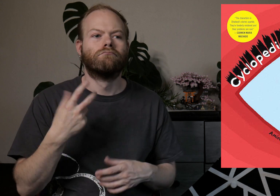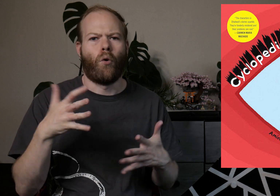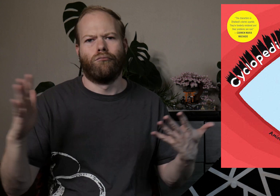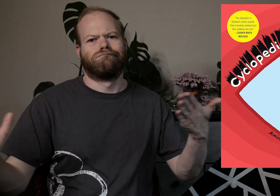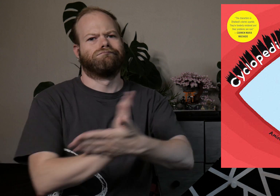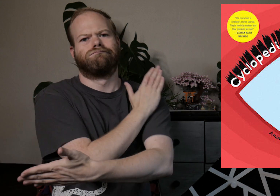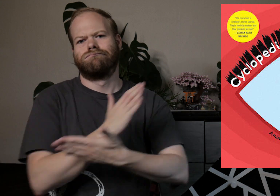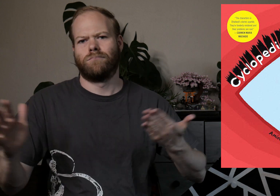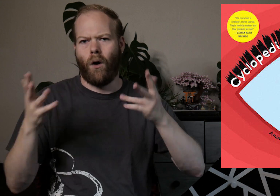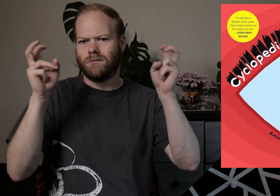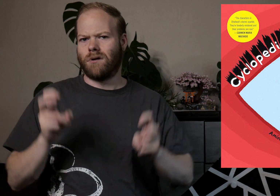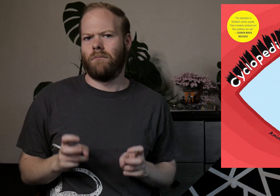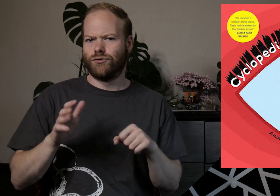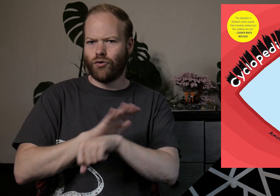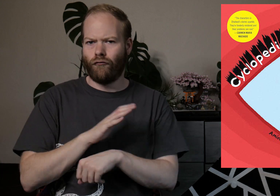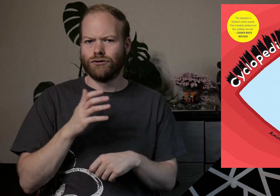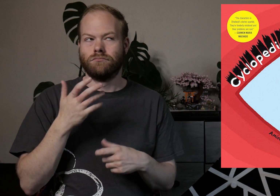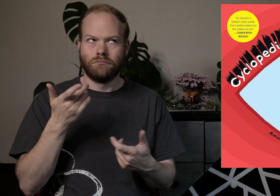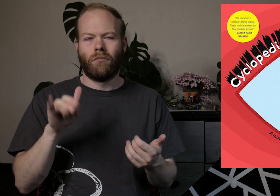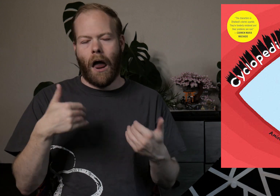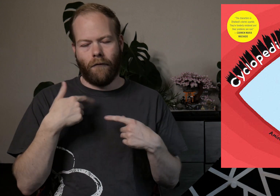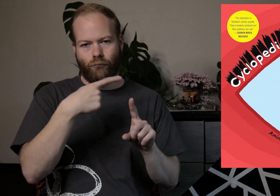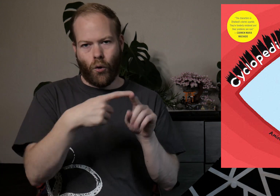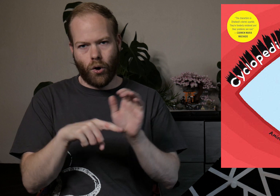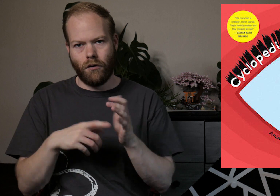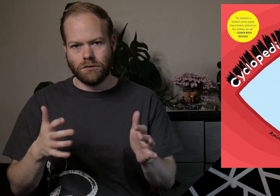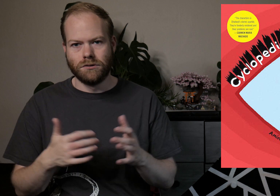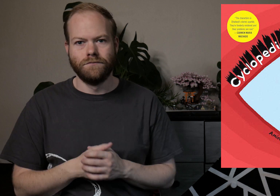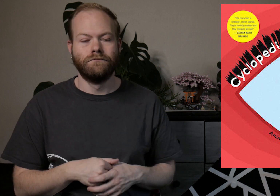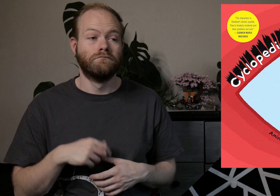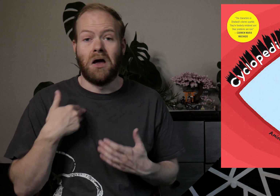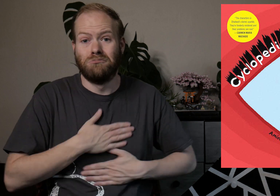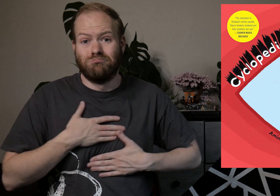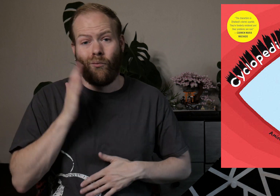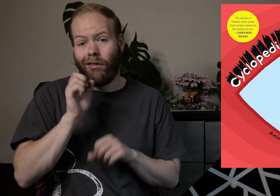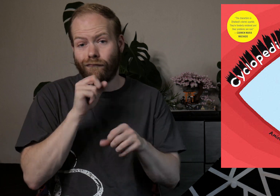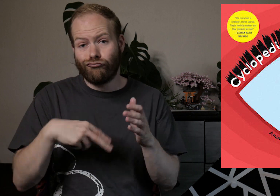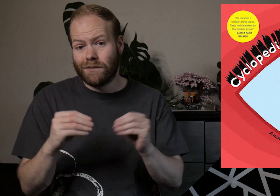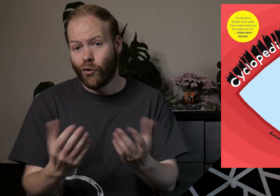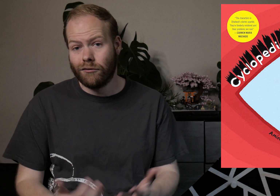It’s very wide-ranging in what topics it covers, which has its pros and cons. I enjoy it and would love to read more.